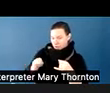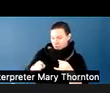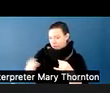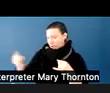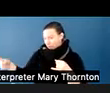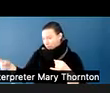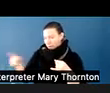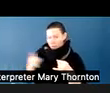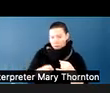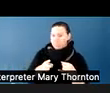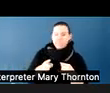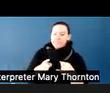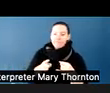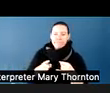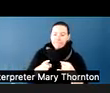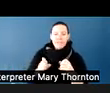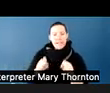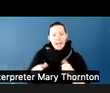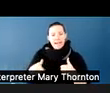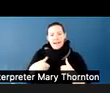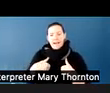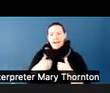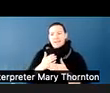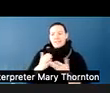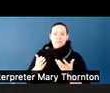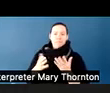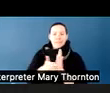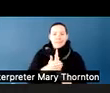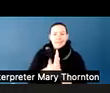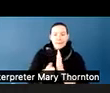So one of the first ways that we can work on supporting our students in this environment,